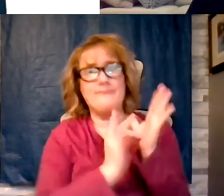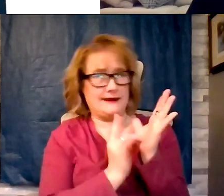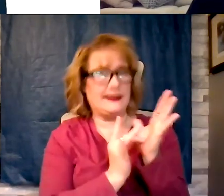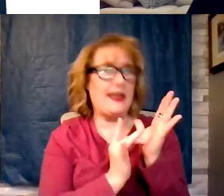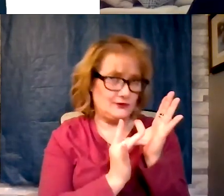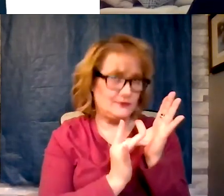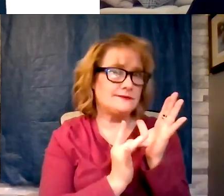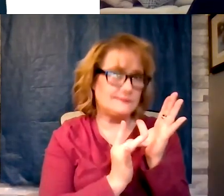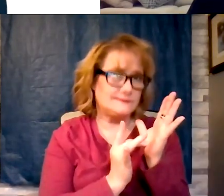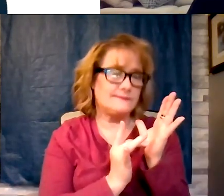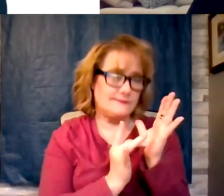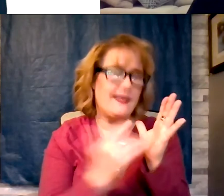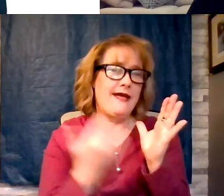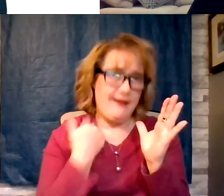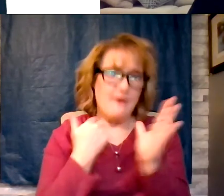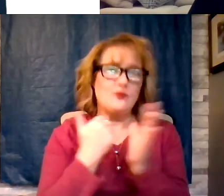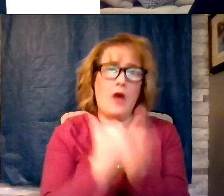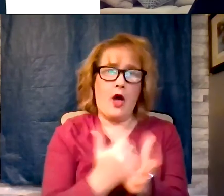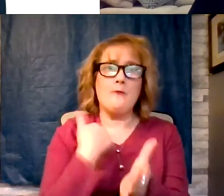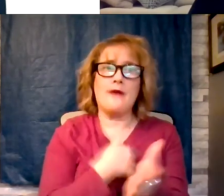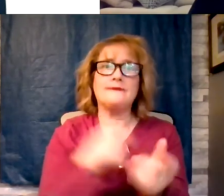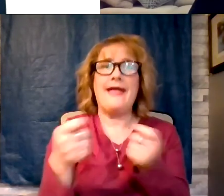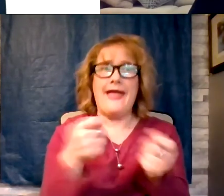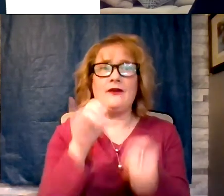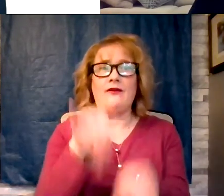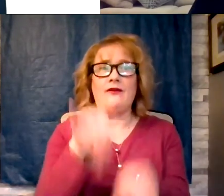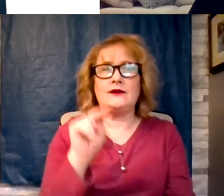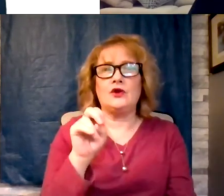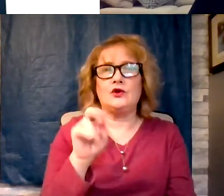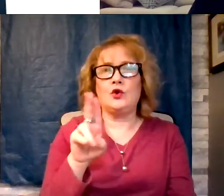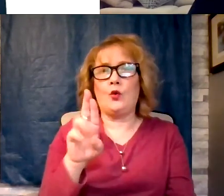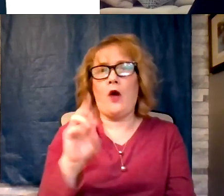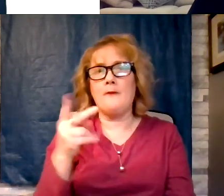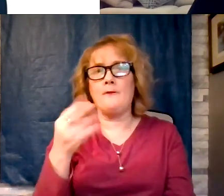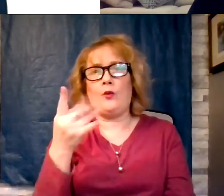help handle neuropathy. Gabba